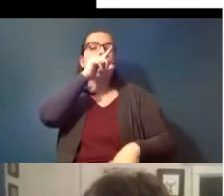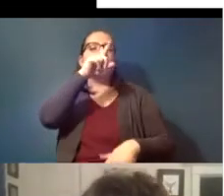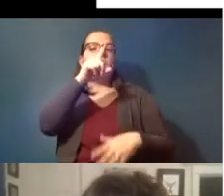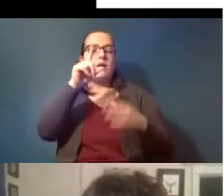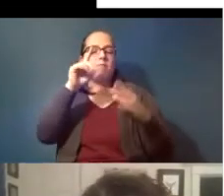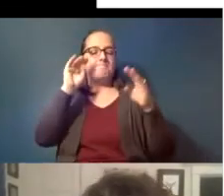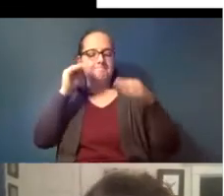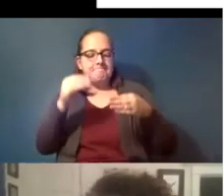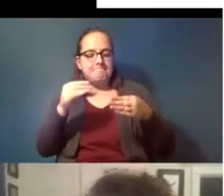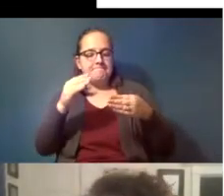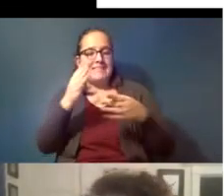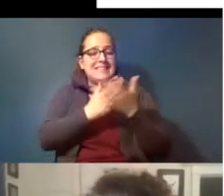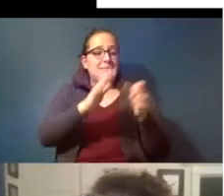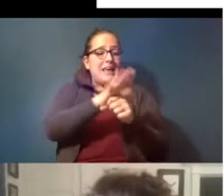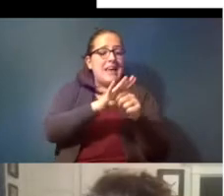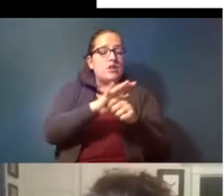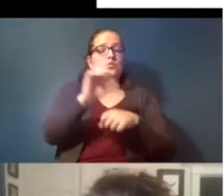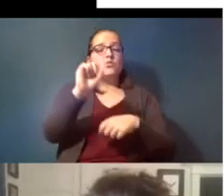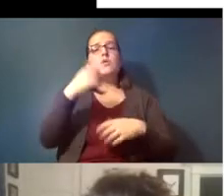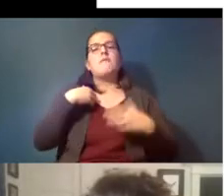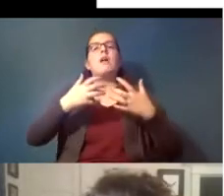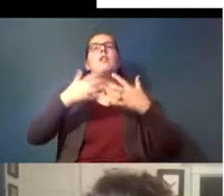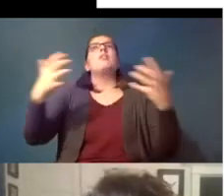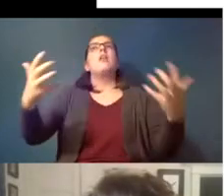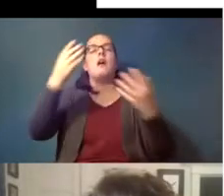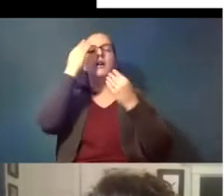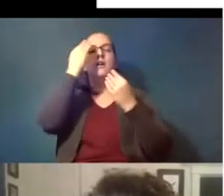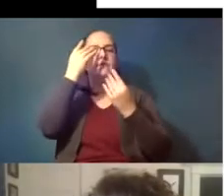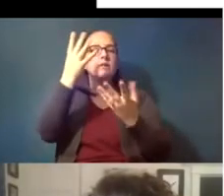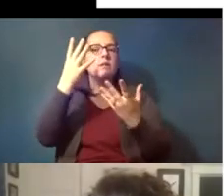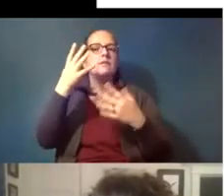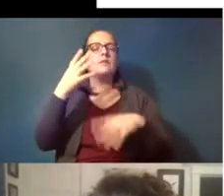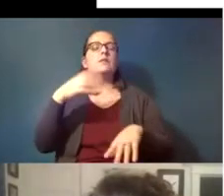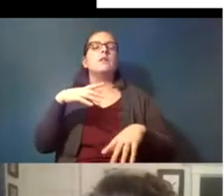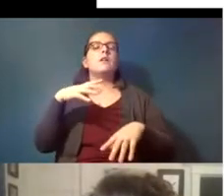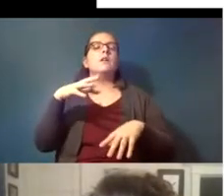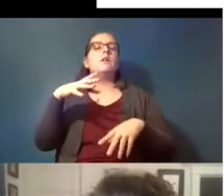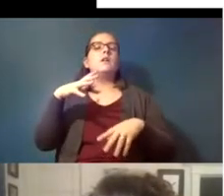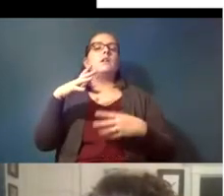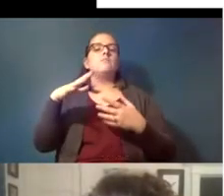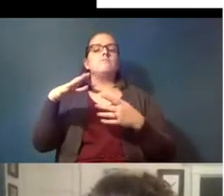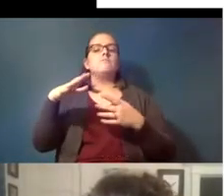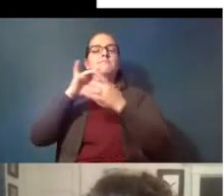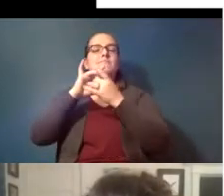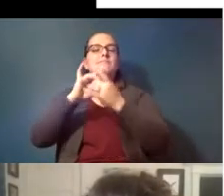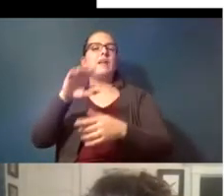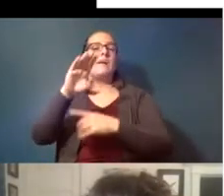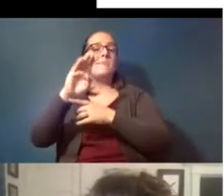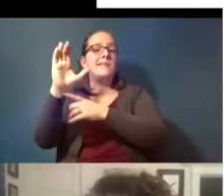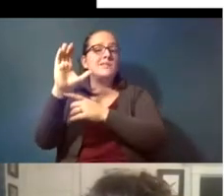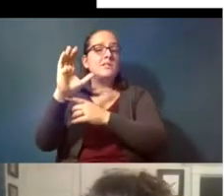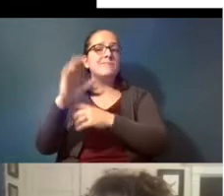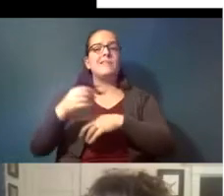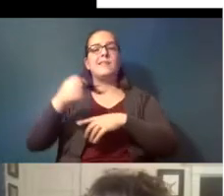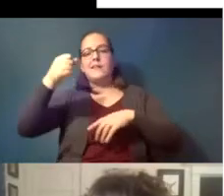in some areas so there's a lot of data um in you know around british columbia and south and then